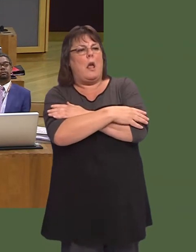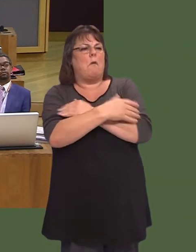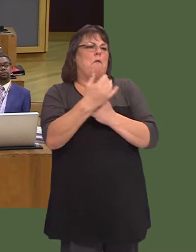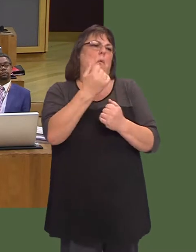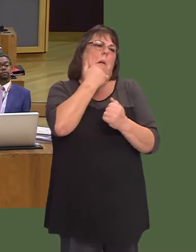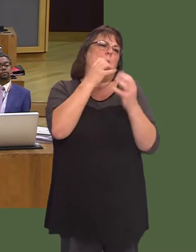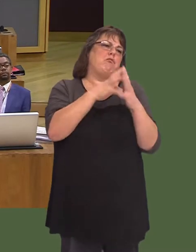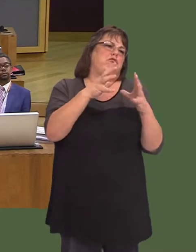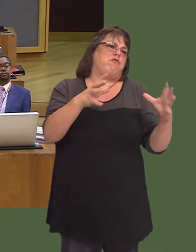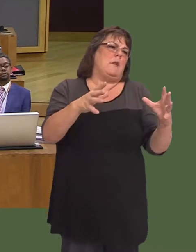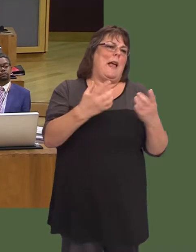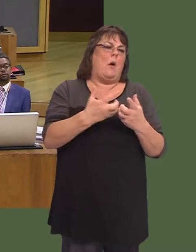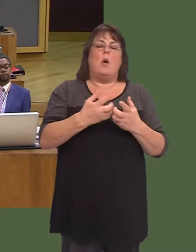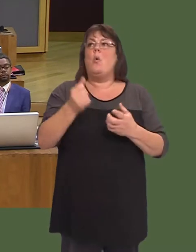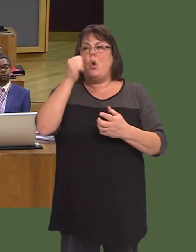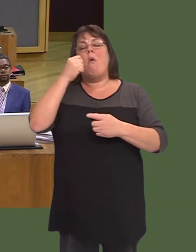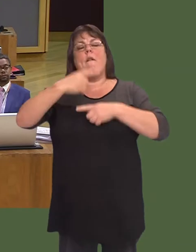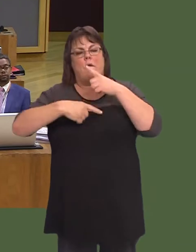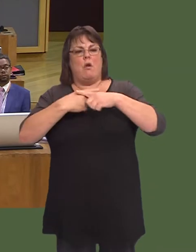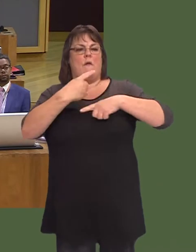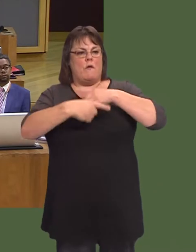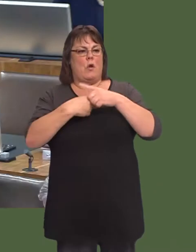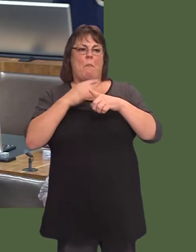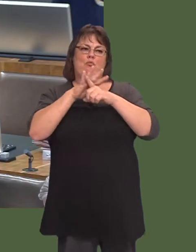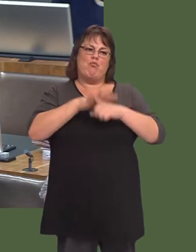Every year, we make preparations for the winter. The pressures do come on.